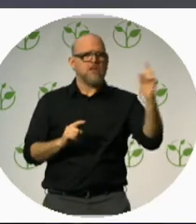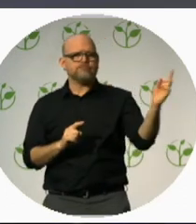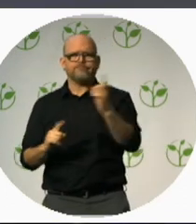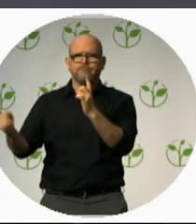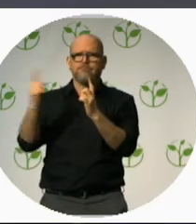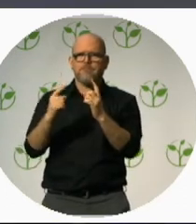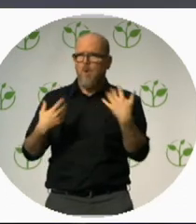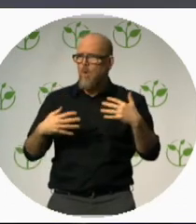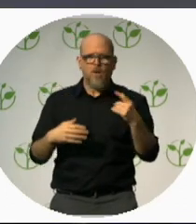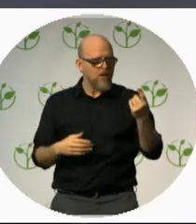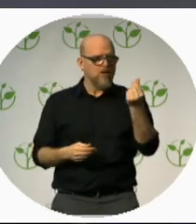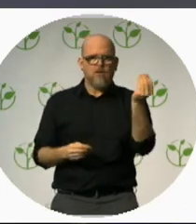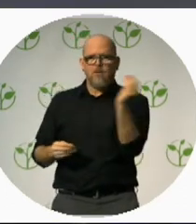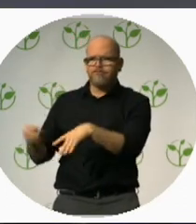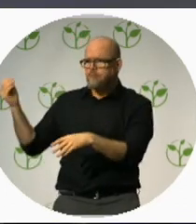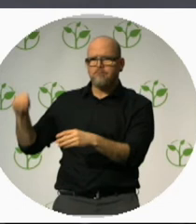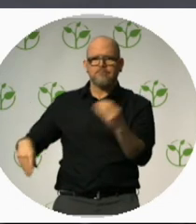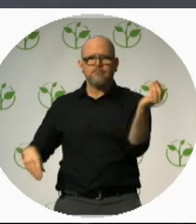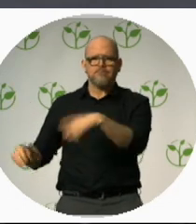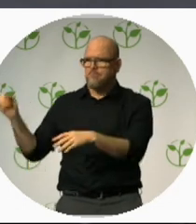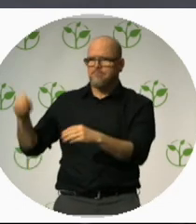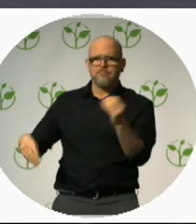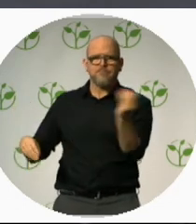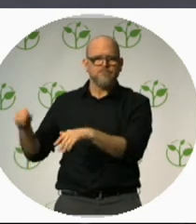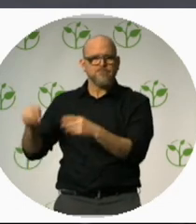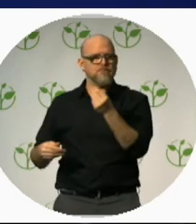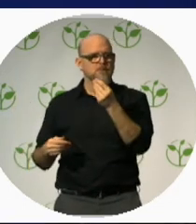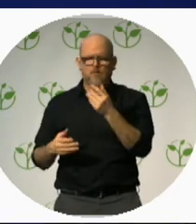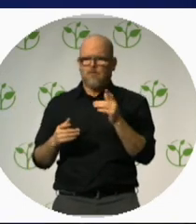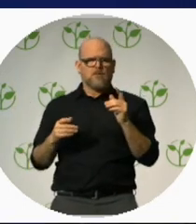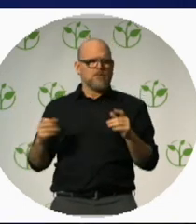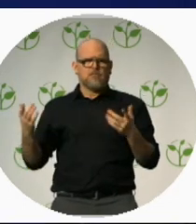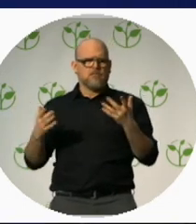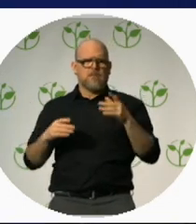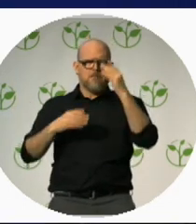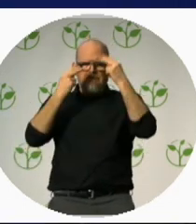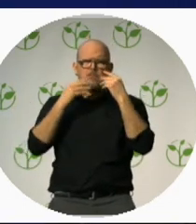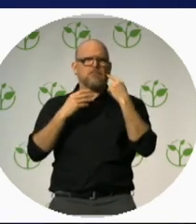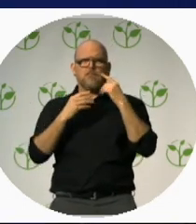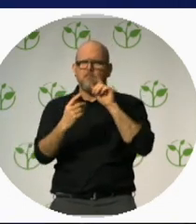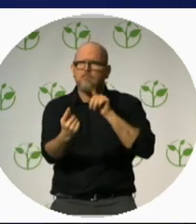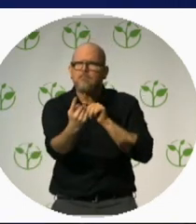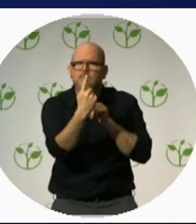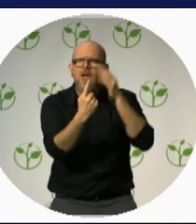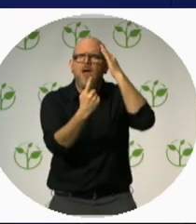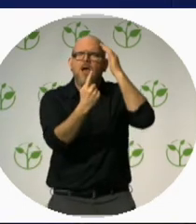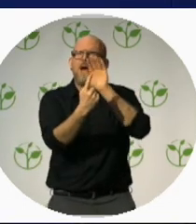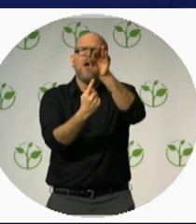in – There’s a revenue model I haven’t considered. Blind man: What did you do to my sign?